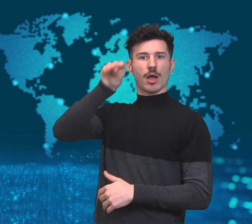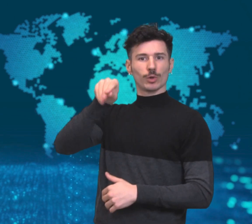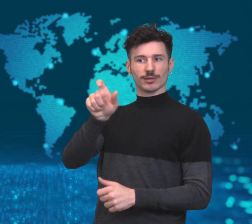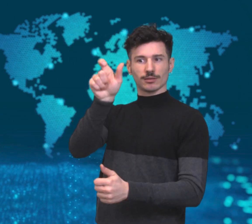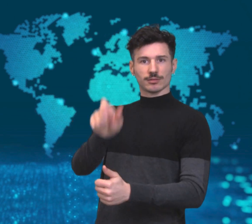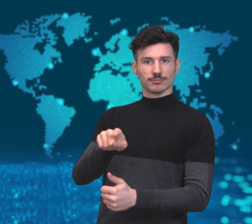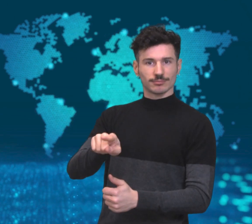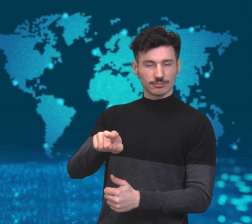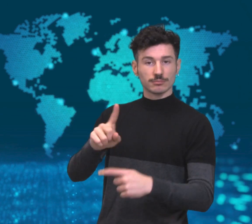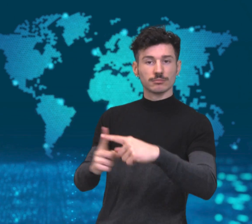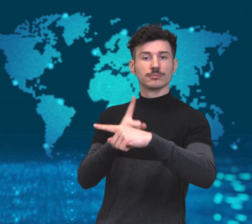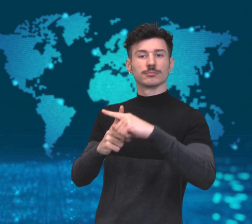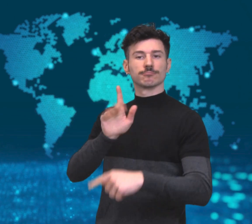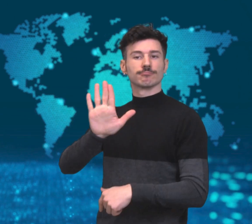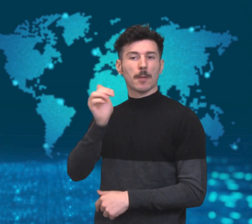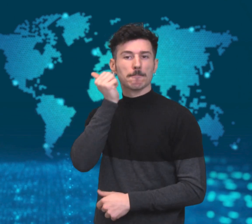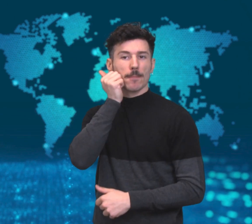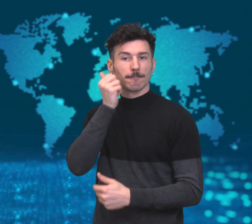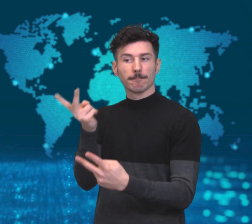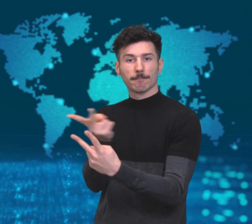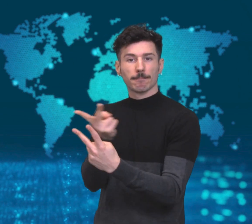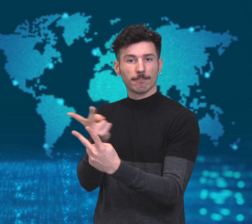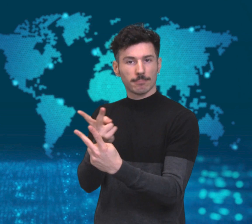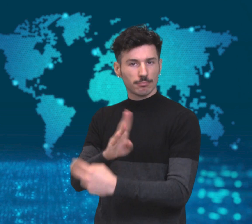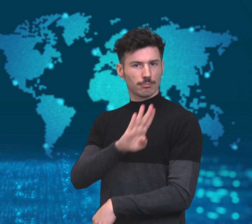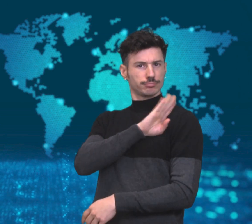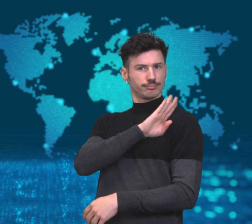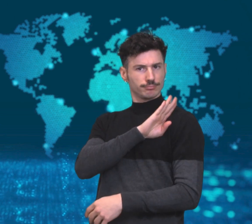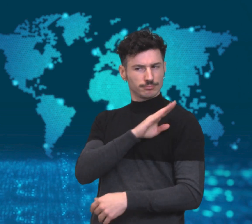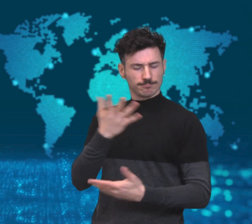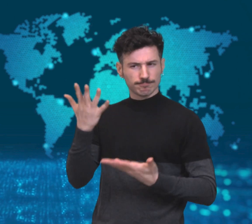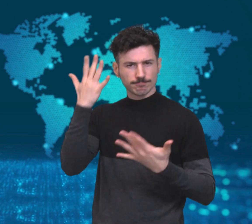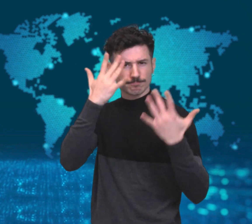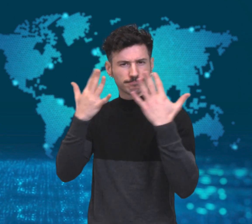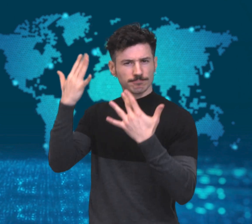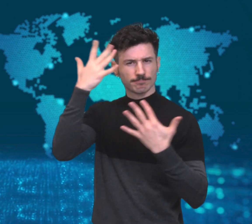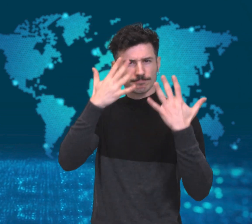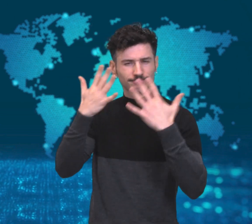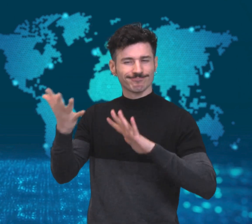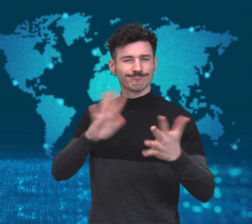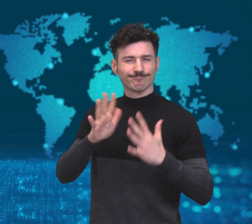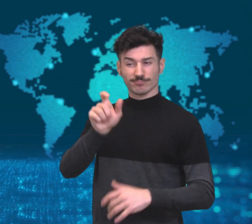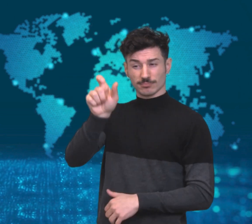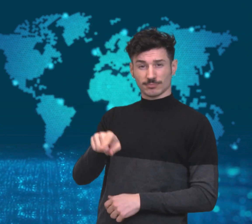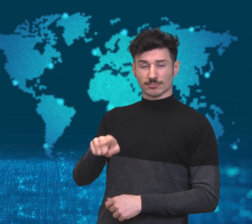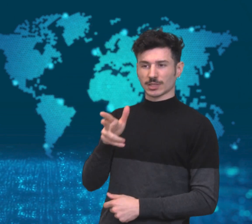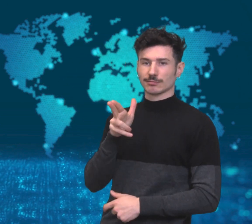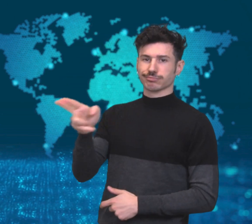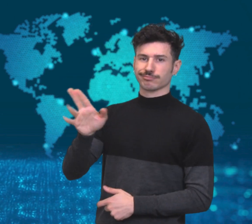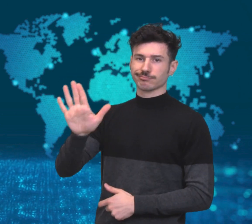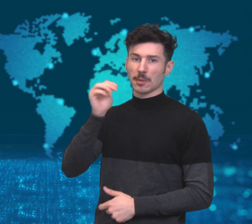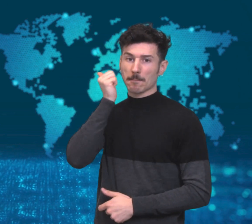He was found dead the next day in his apartment with his mother.